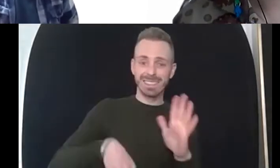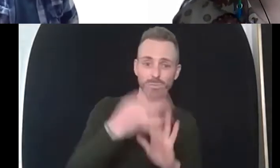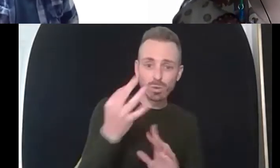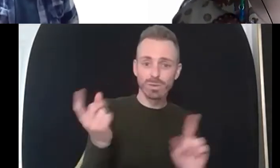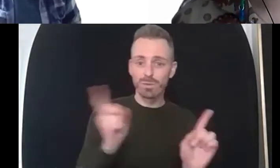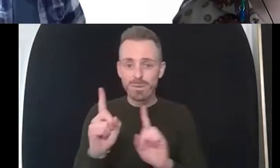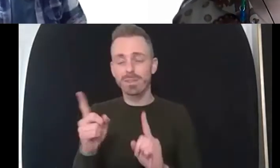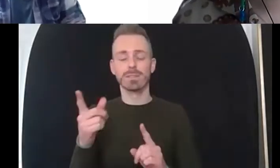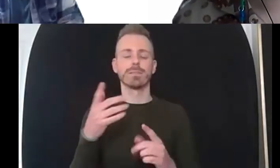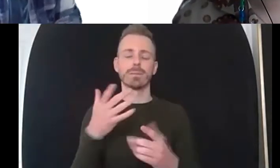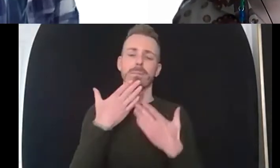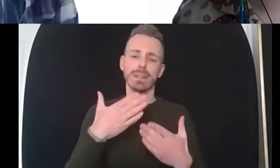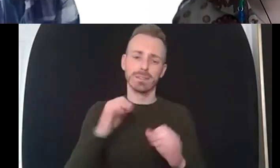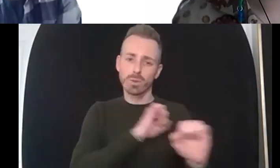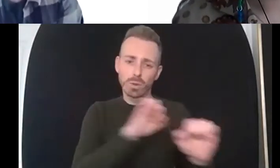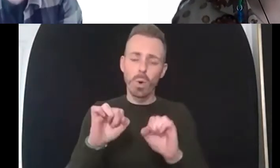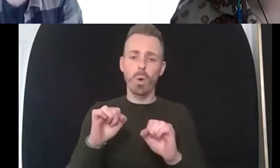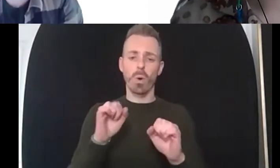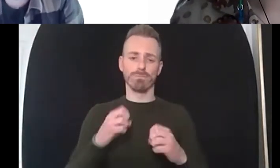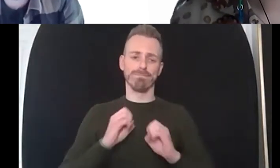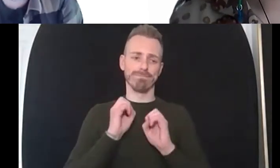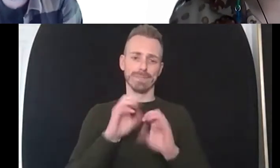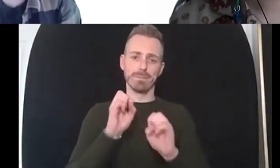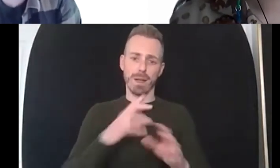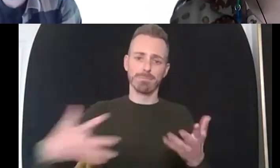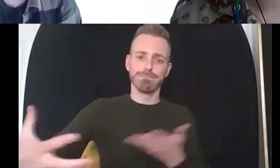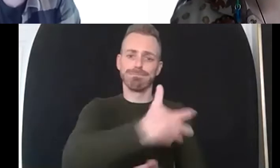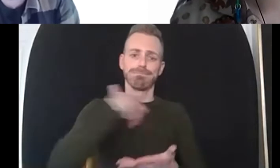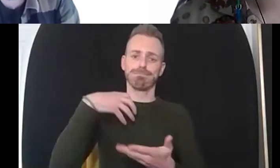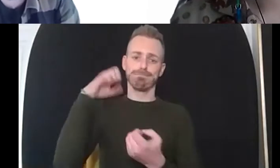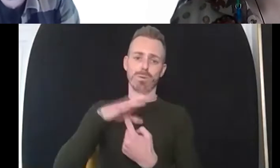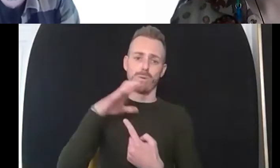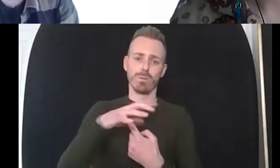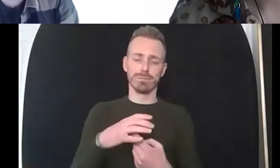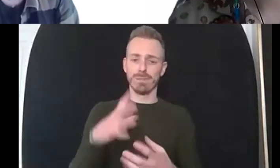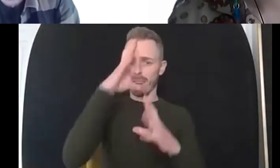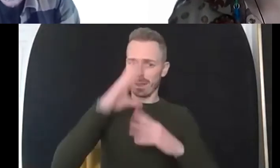opportunity to give us suggestions um and tell us what went right or wrong so we'd really really be